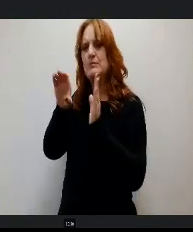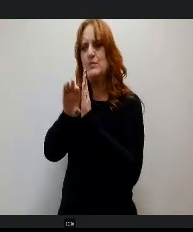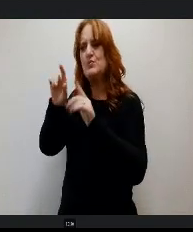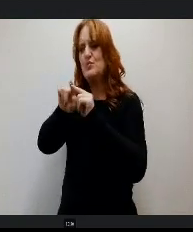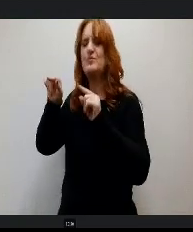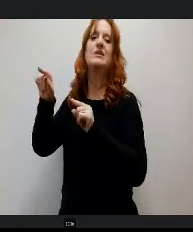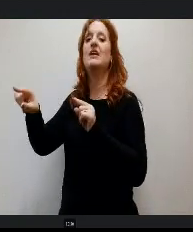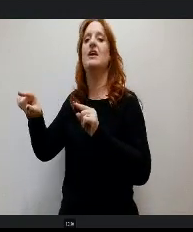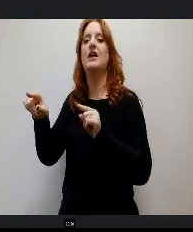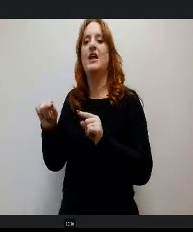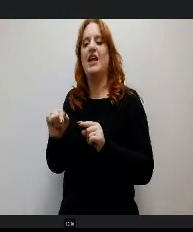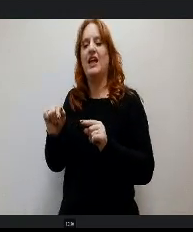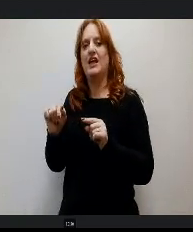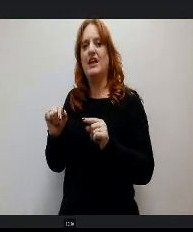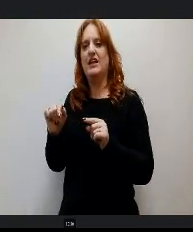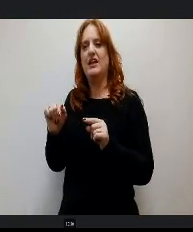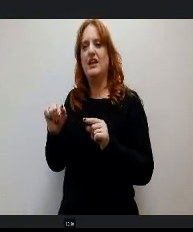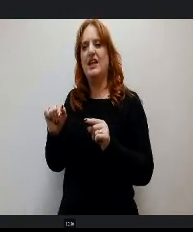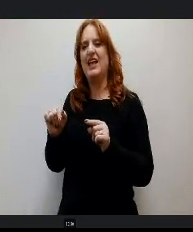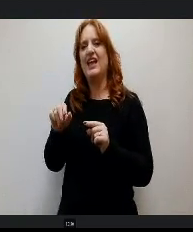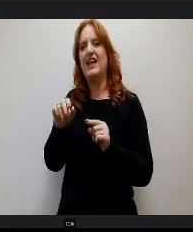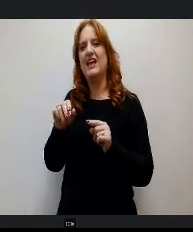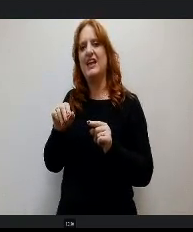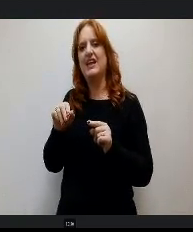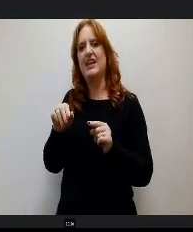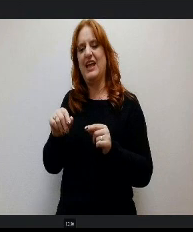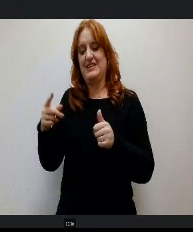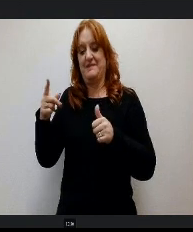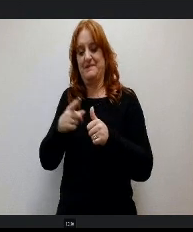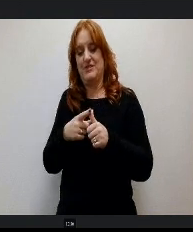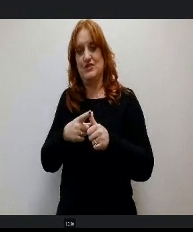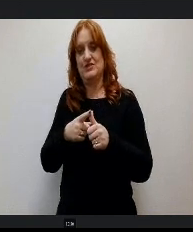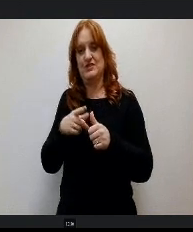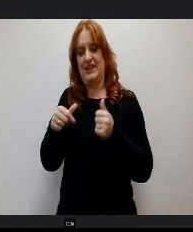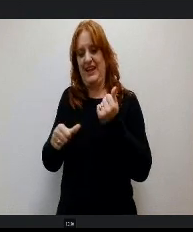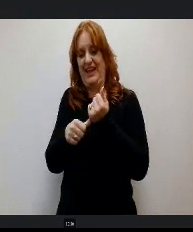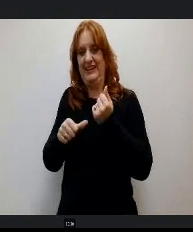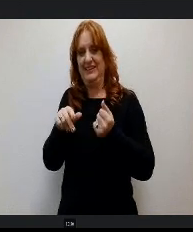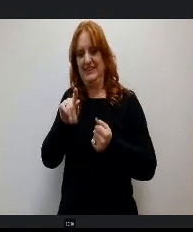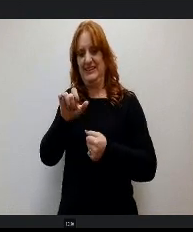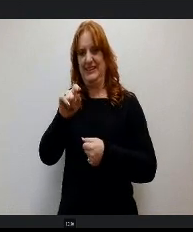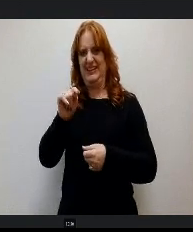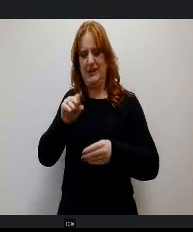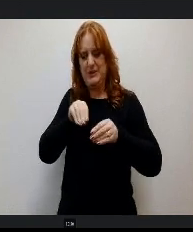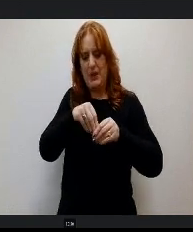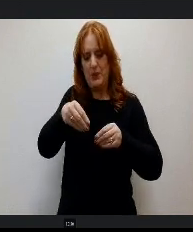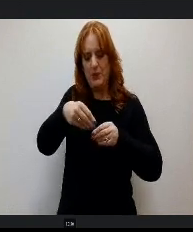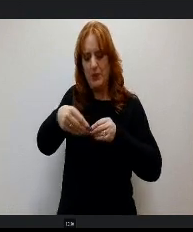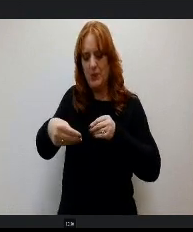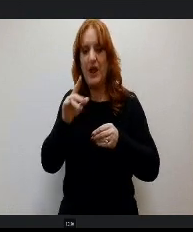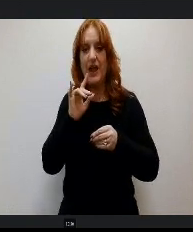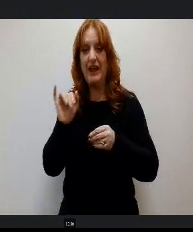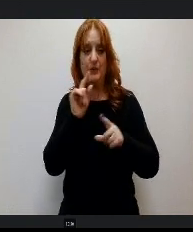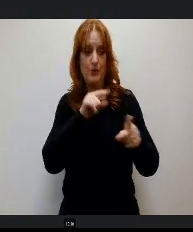trifold duct tape first aid kit hat he had put magnets into. He went home and did this on his own time that